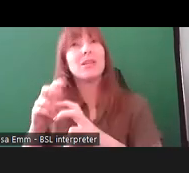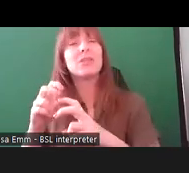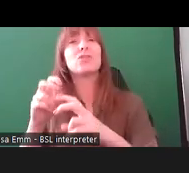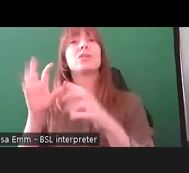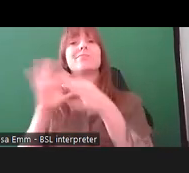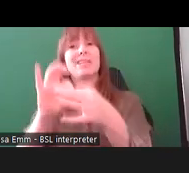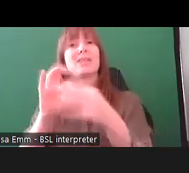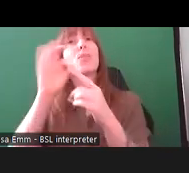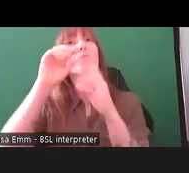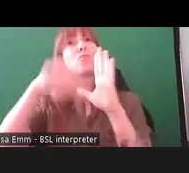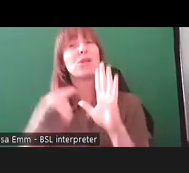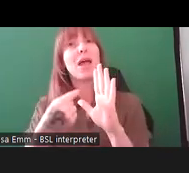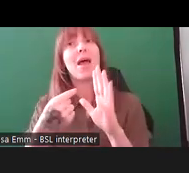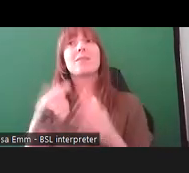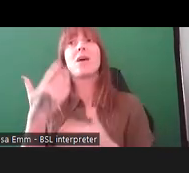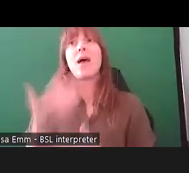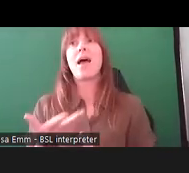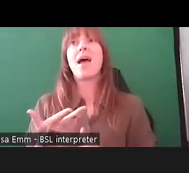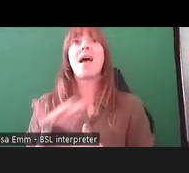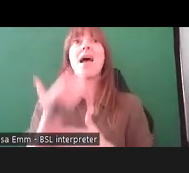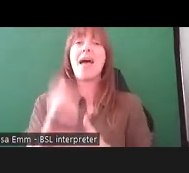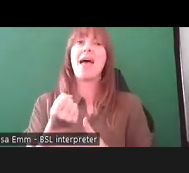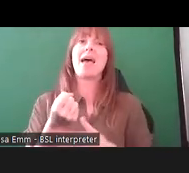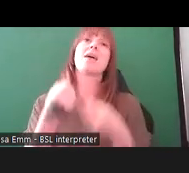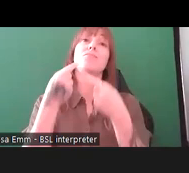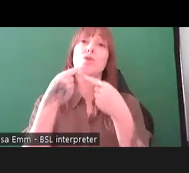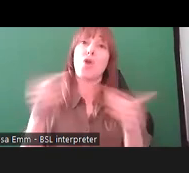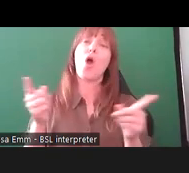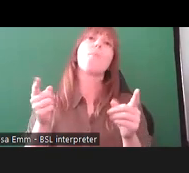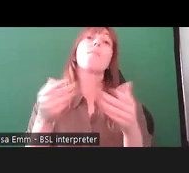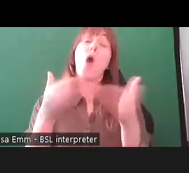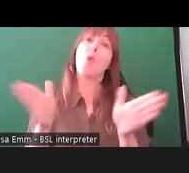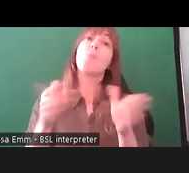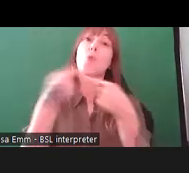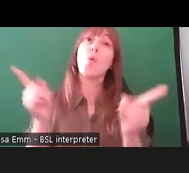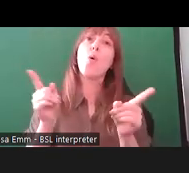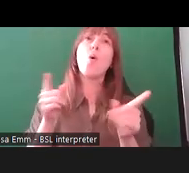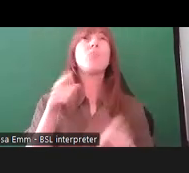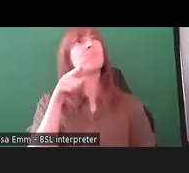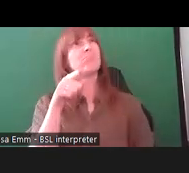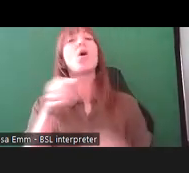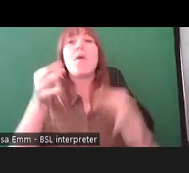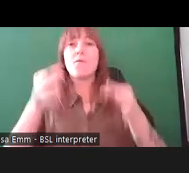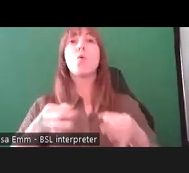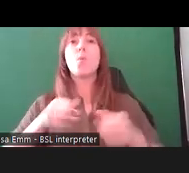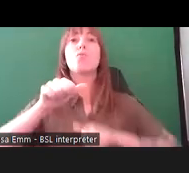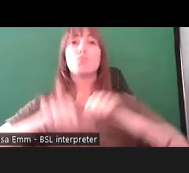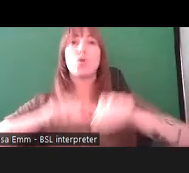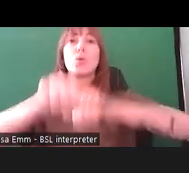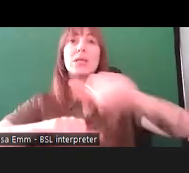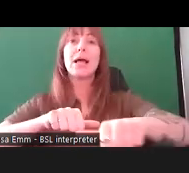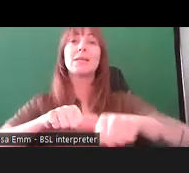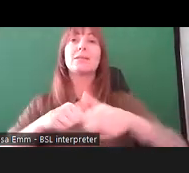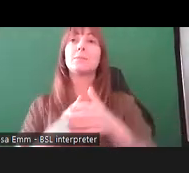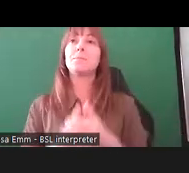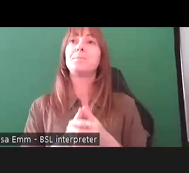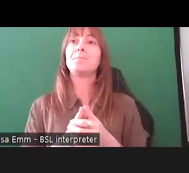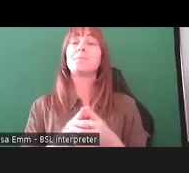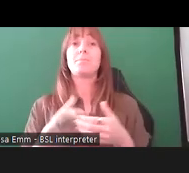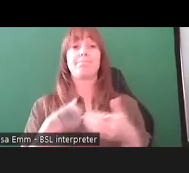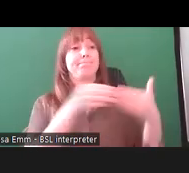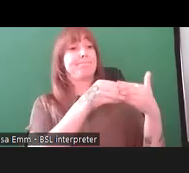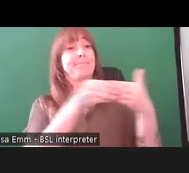an open call which was quite an informal process and our steering group members always outnumbered